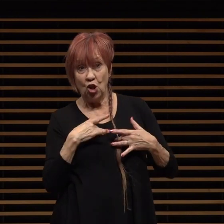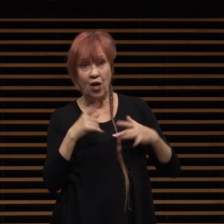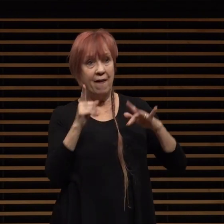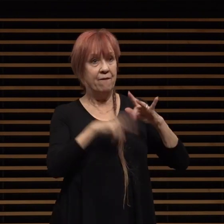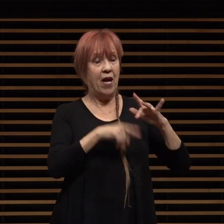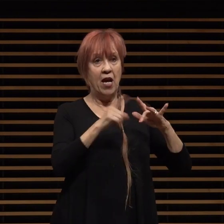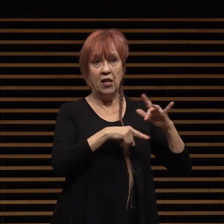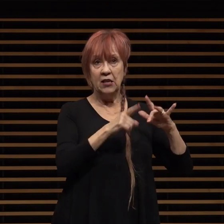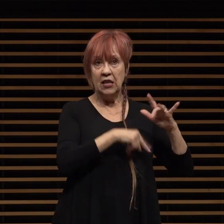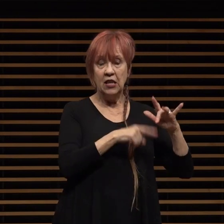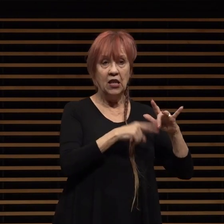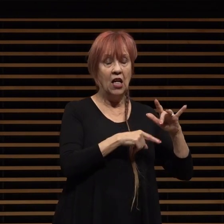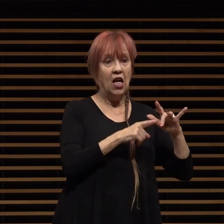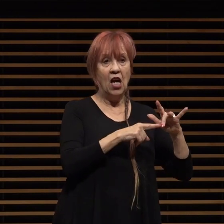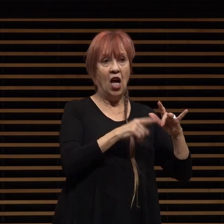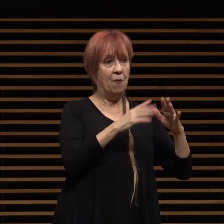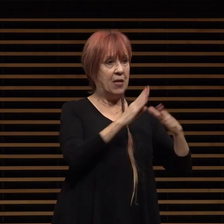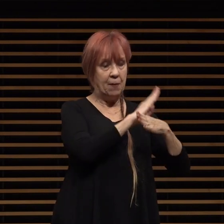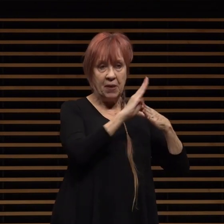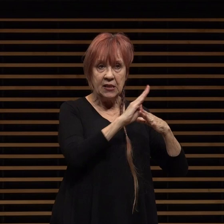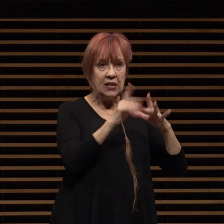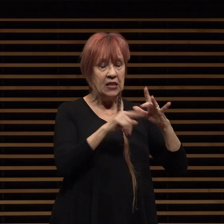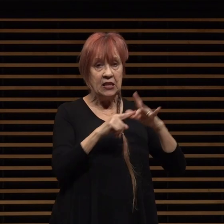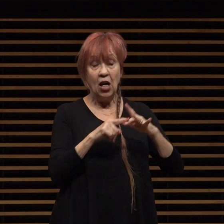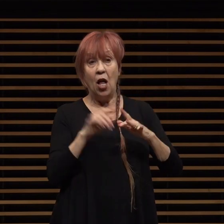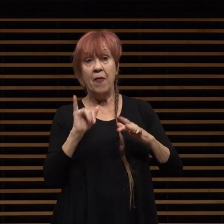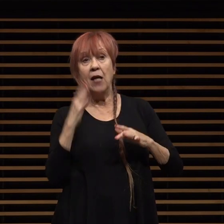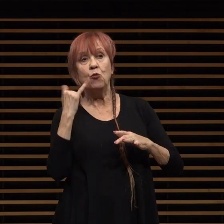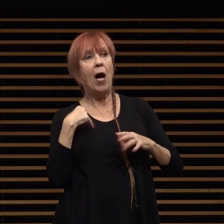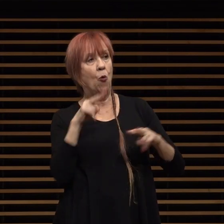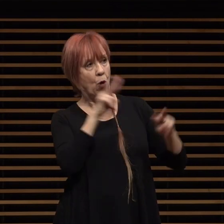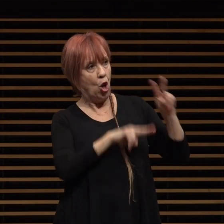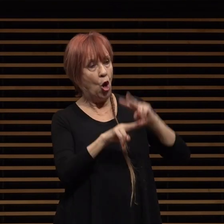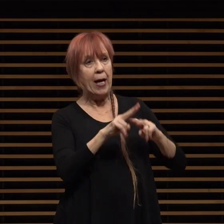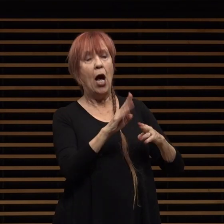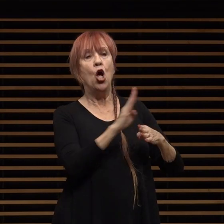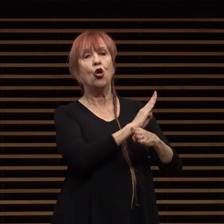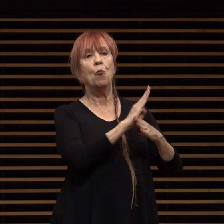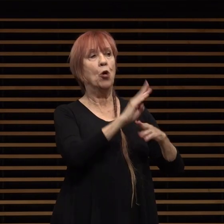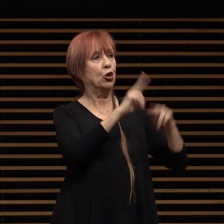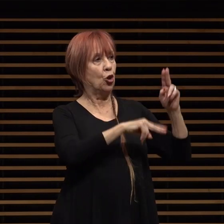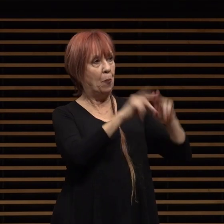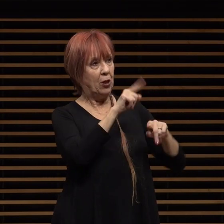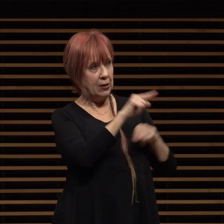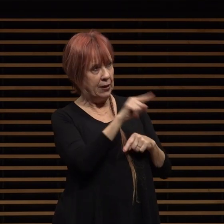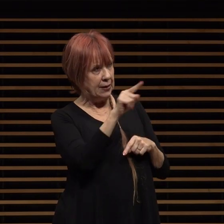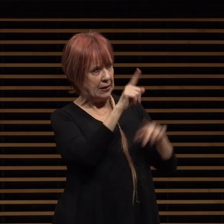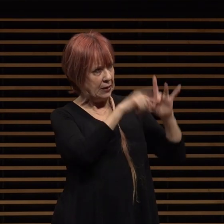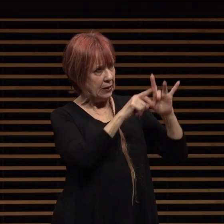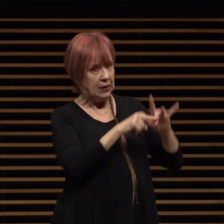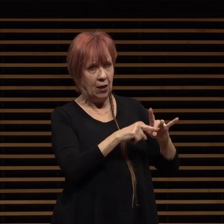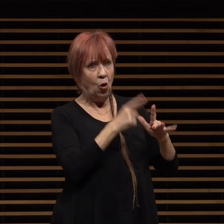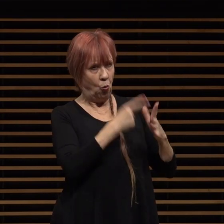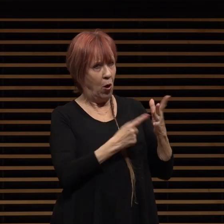read looking at commercial buildings and what we do with those buildings will become